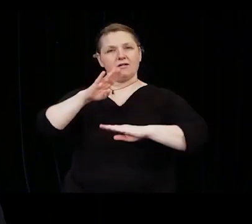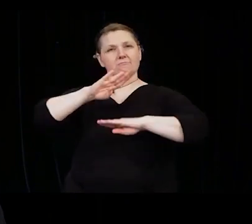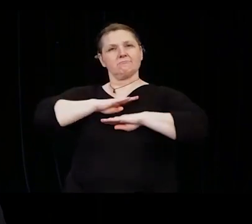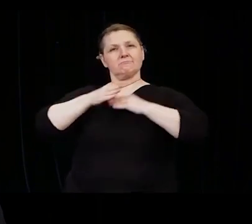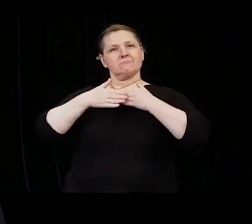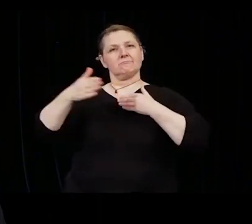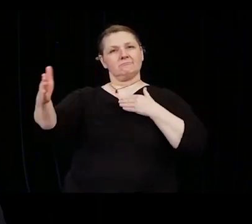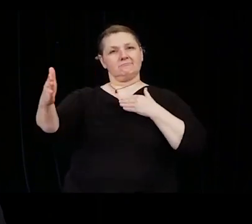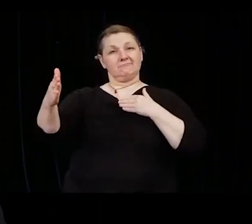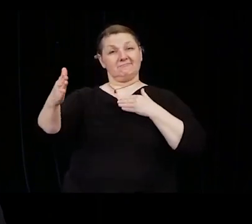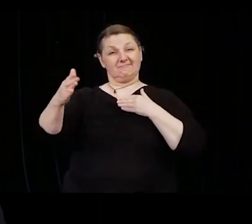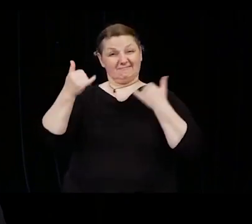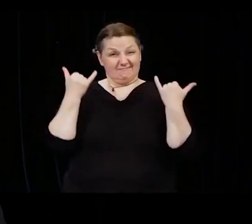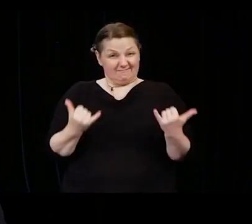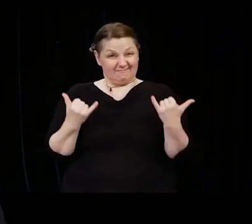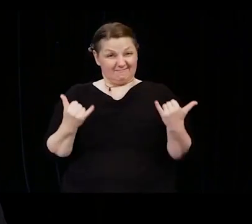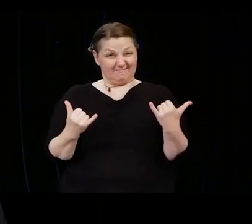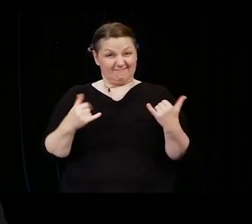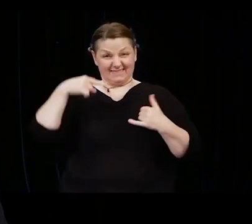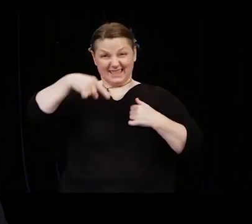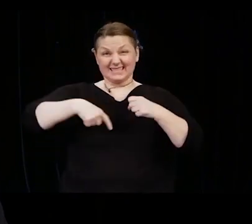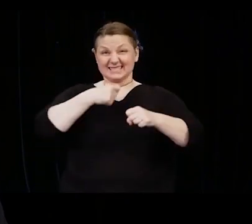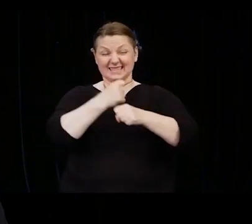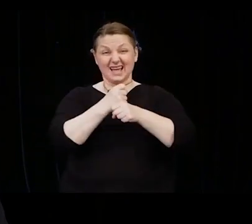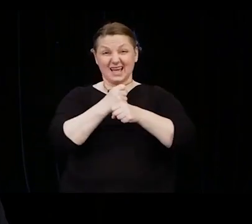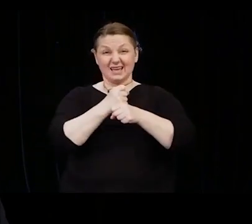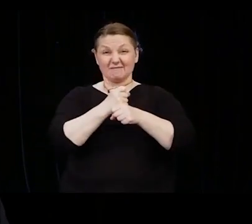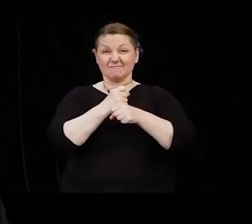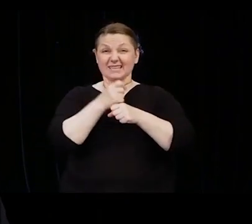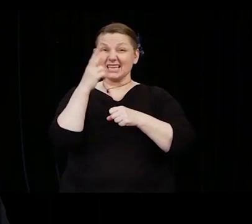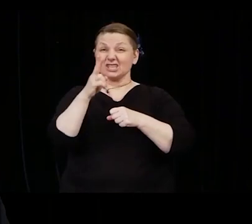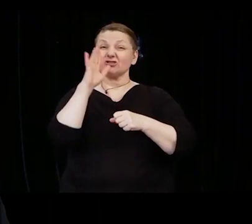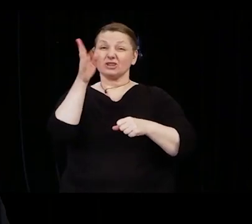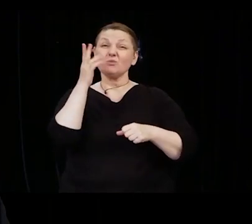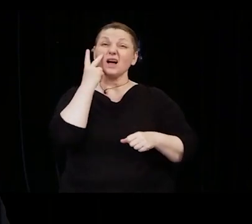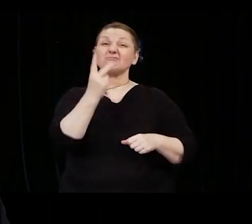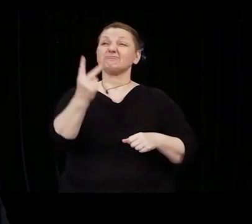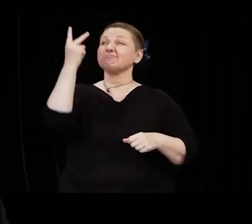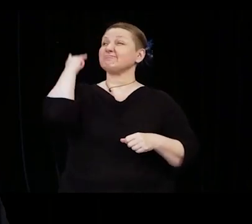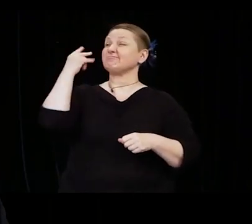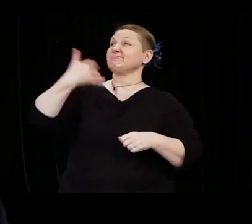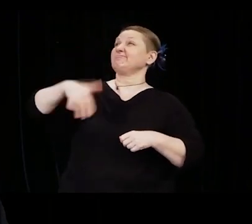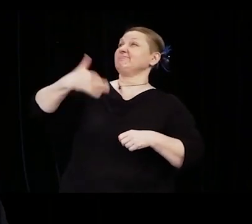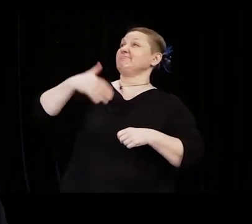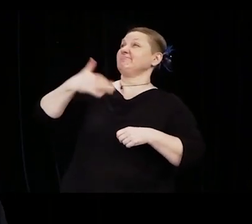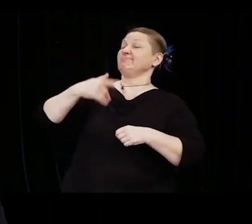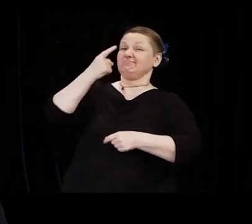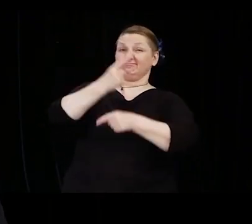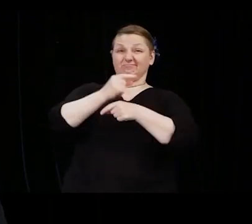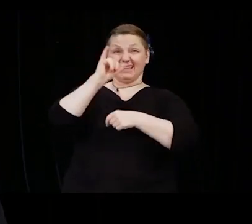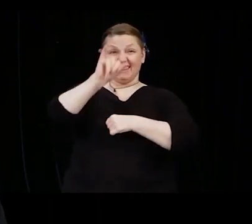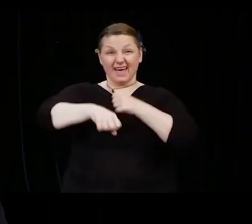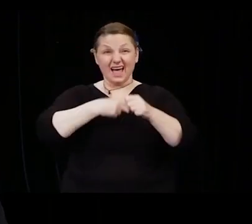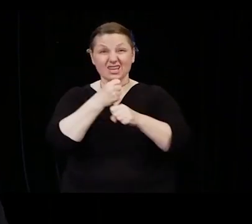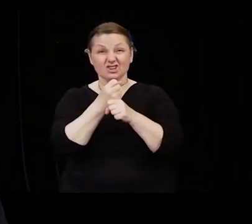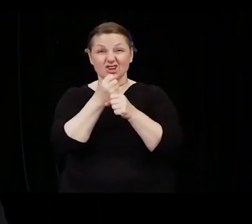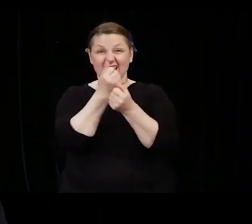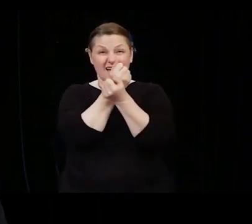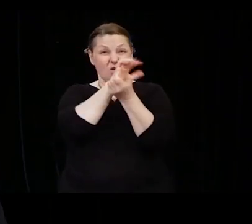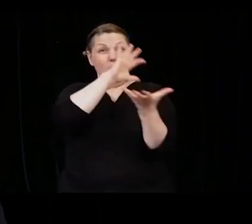will refer to as one when the world forever changed. Eventually, though perhaps not today, you will realize